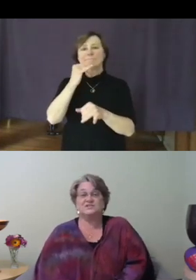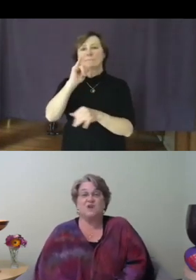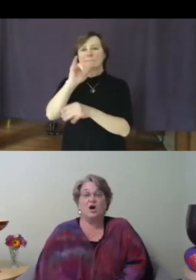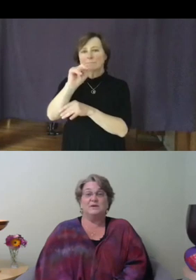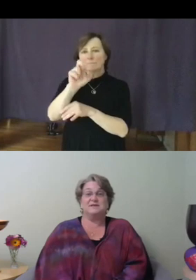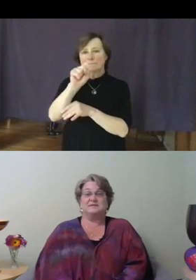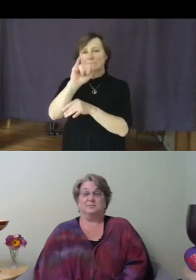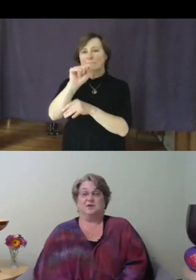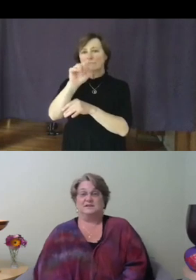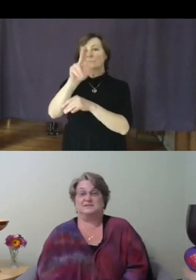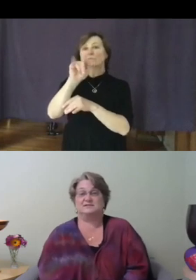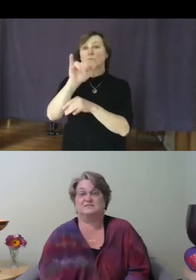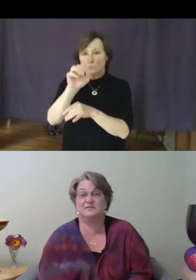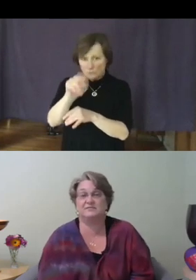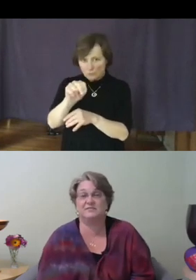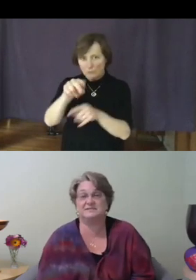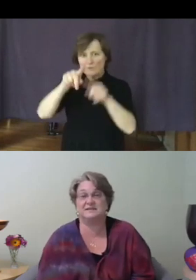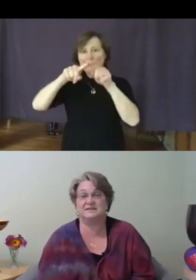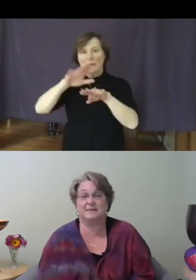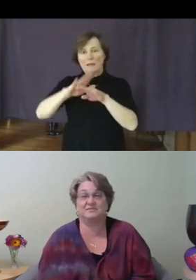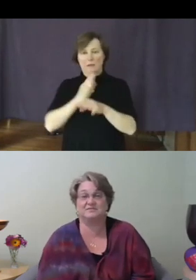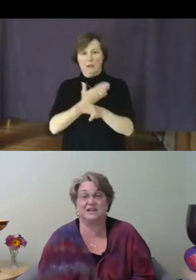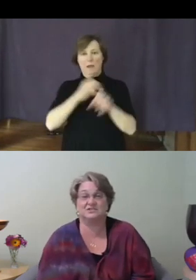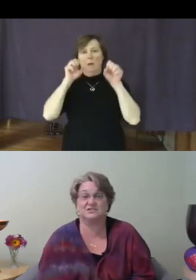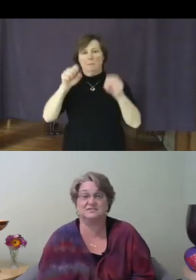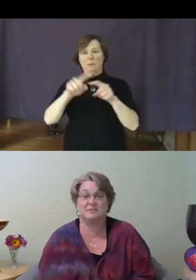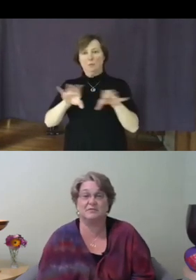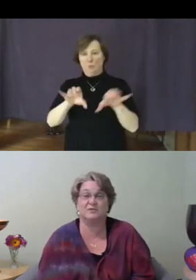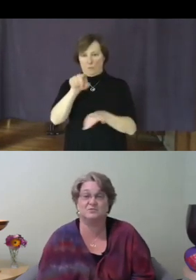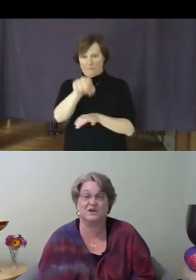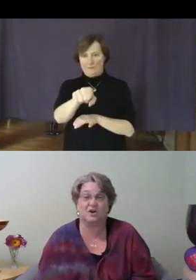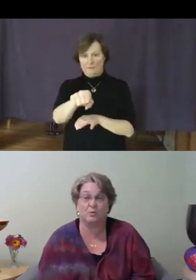always in the process of facing adaptive challenges, some of which we are aware,